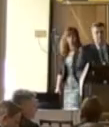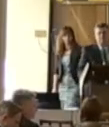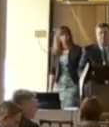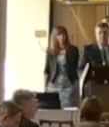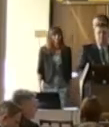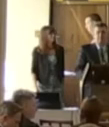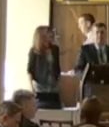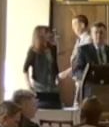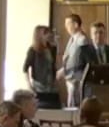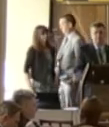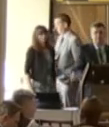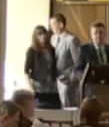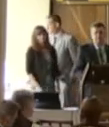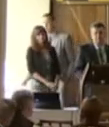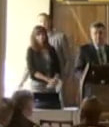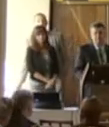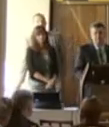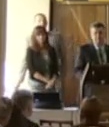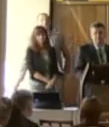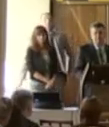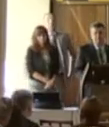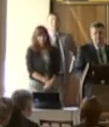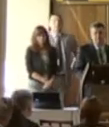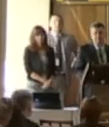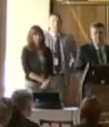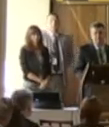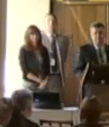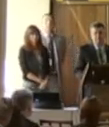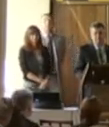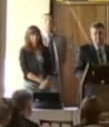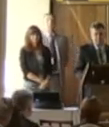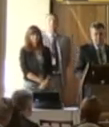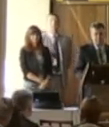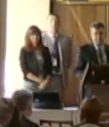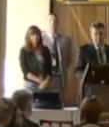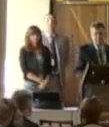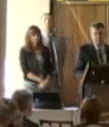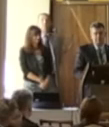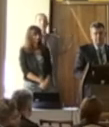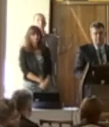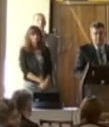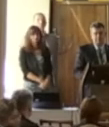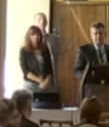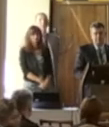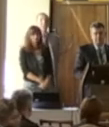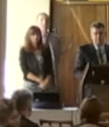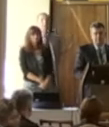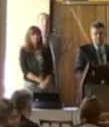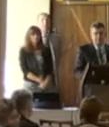I thank you very much I'm my name's Jeff pecan and I'm from a ACT Council of Social Service um sorry if I missed it somewhere in there I'm just interested